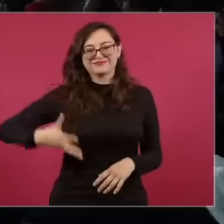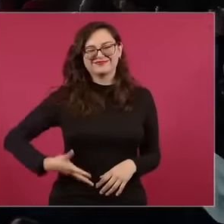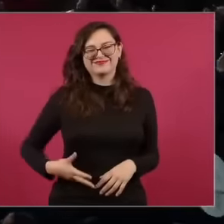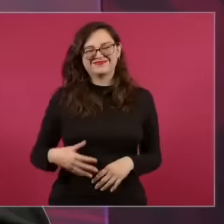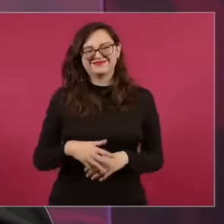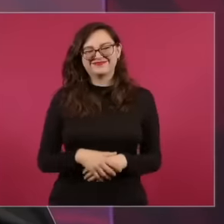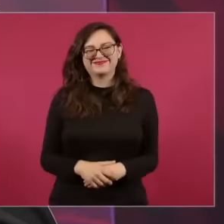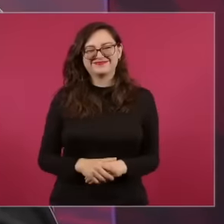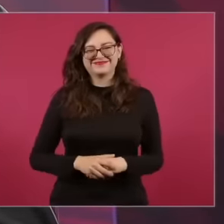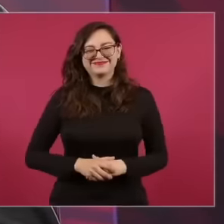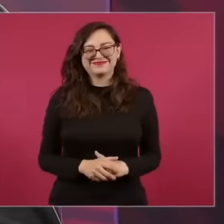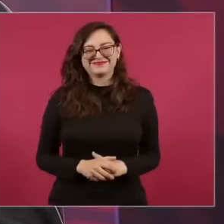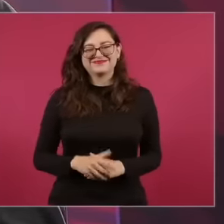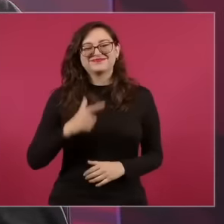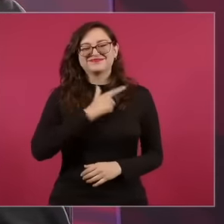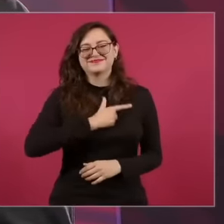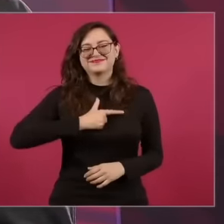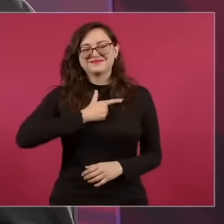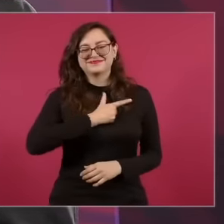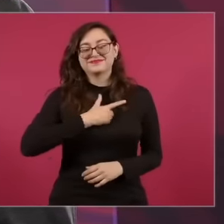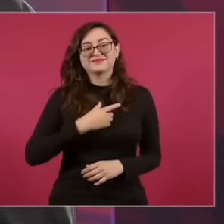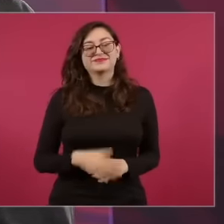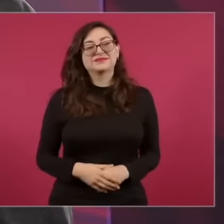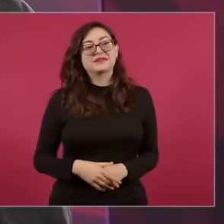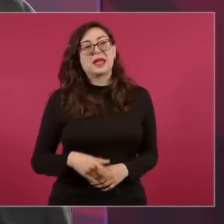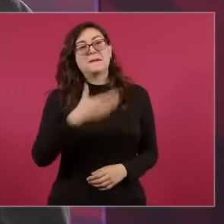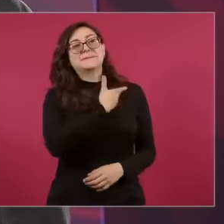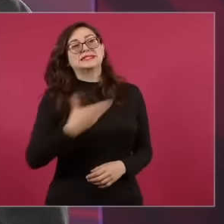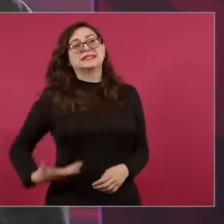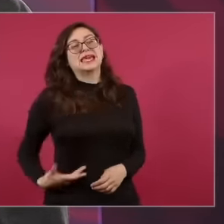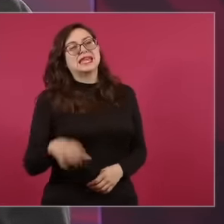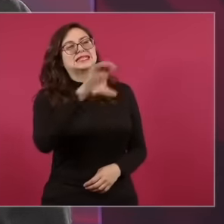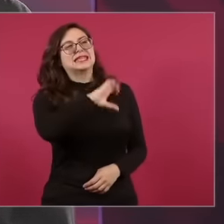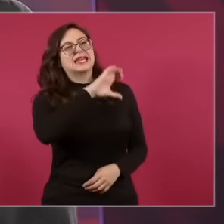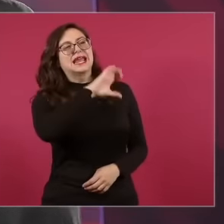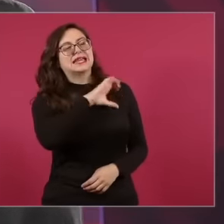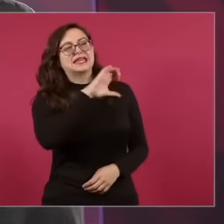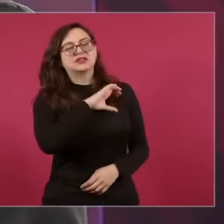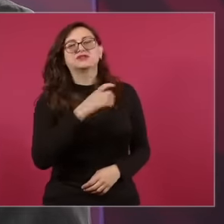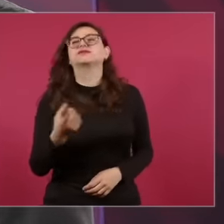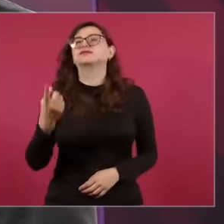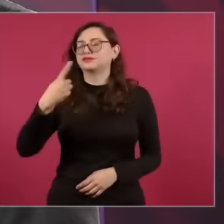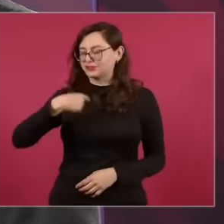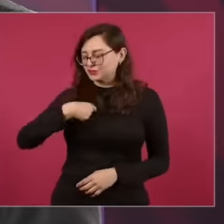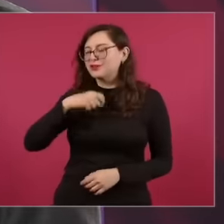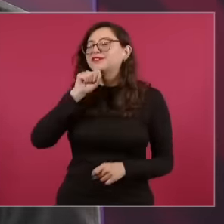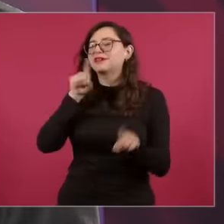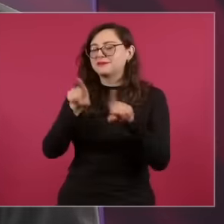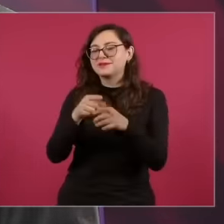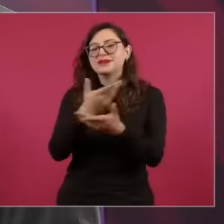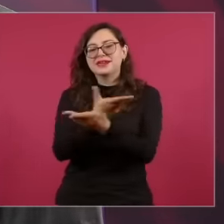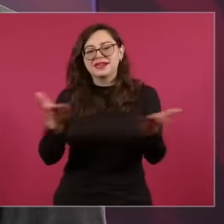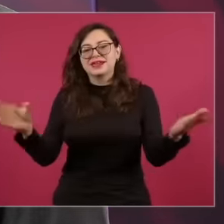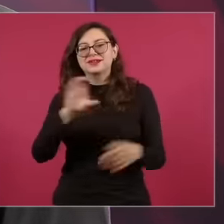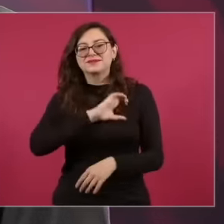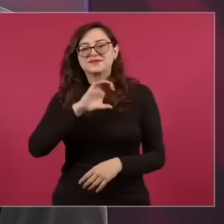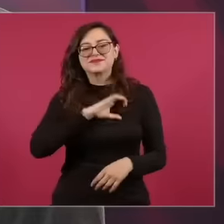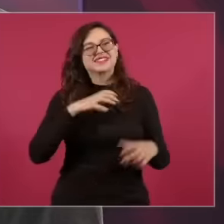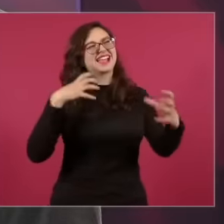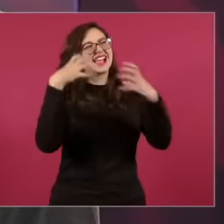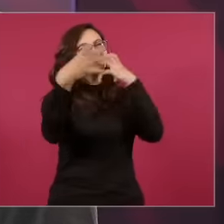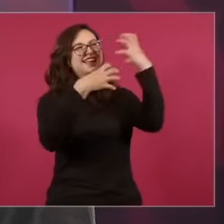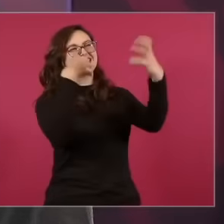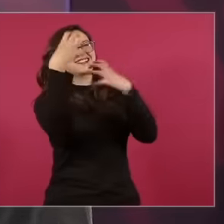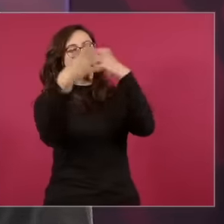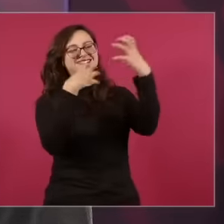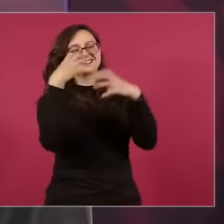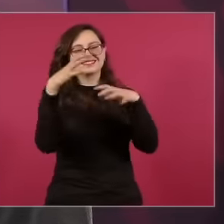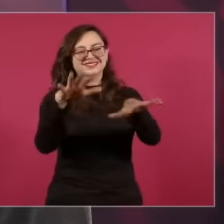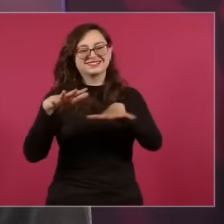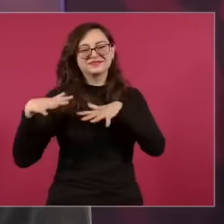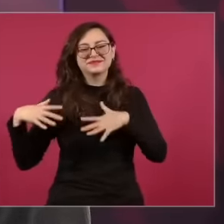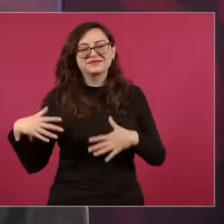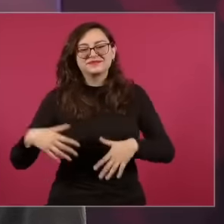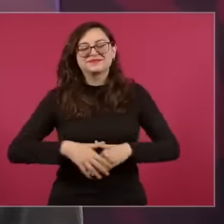nice. Also, look, this day and this morning are so special.